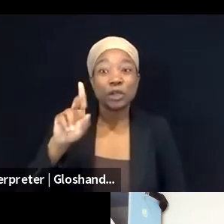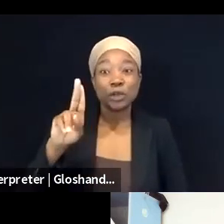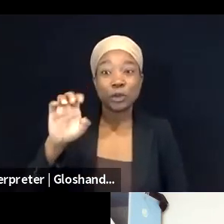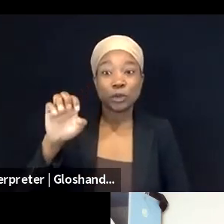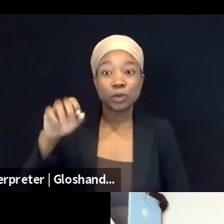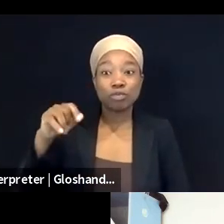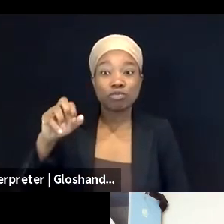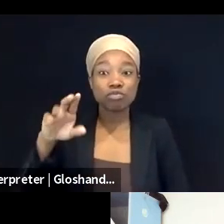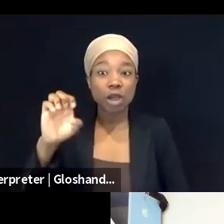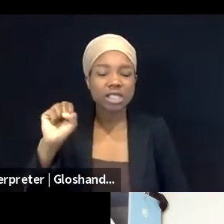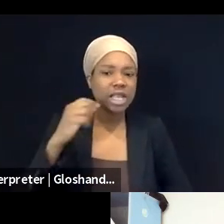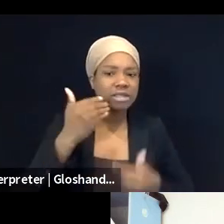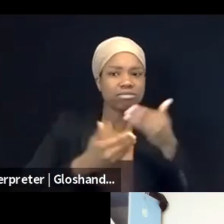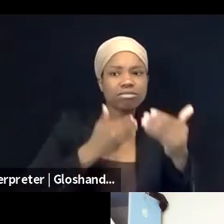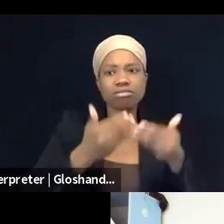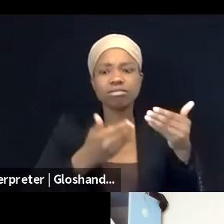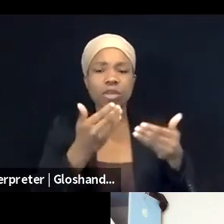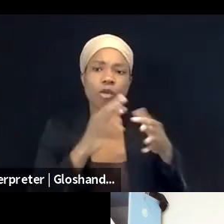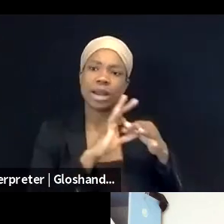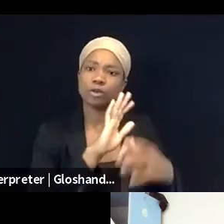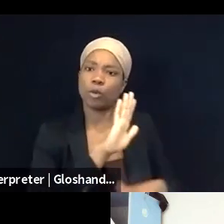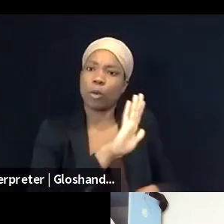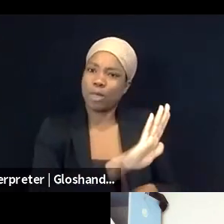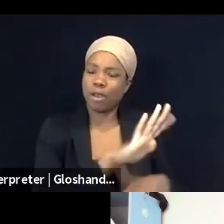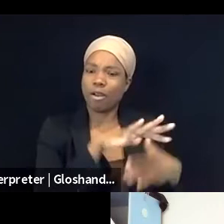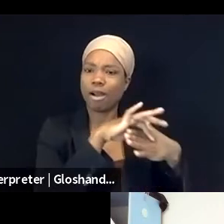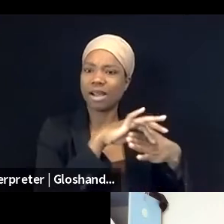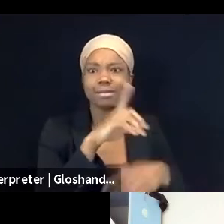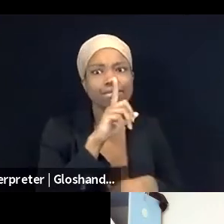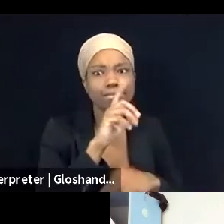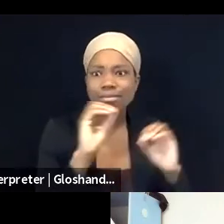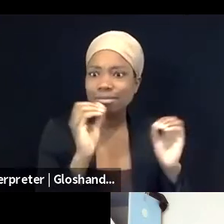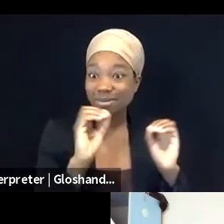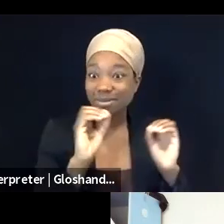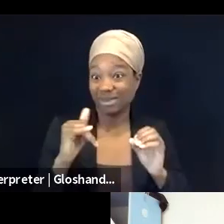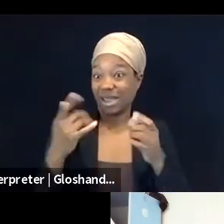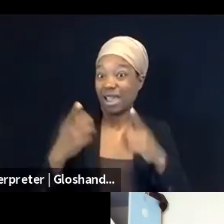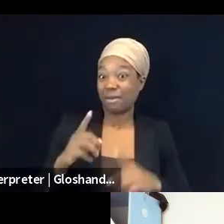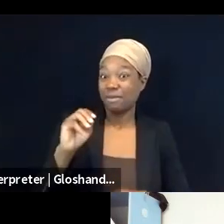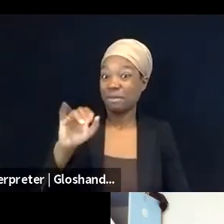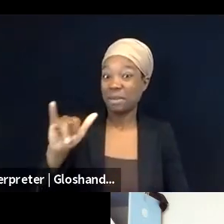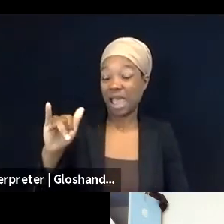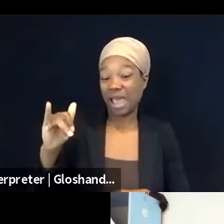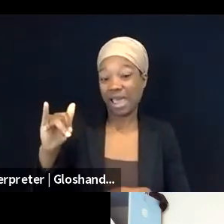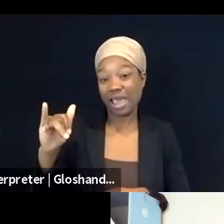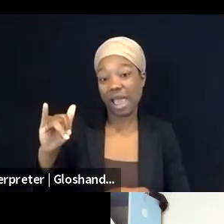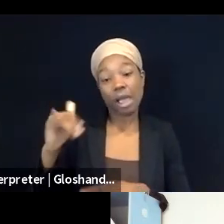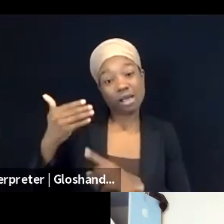and this is what happened in May, basically was like, you know, as happening usually, but in so many,